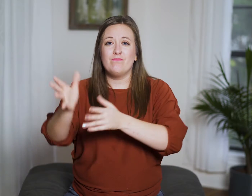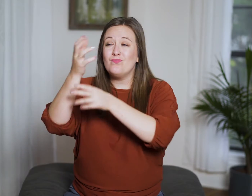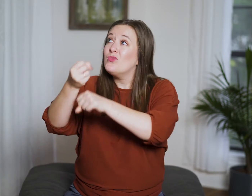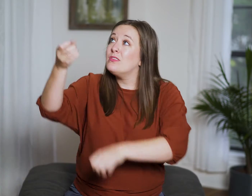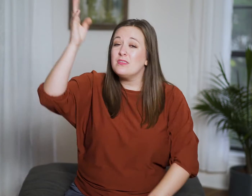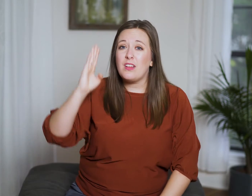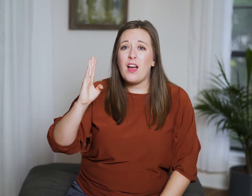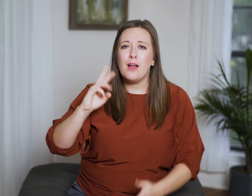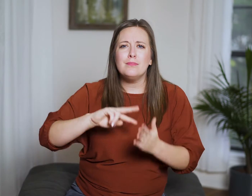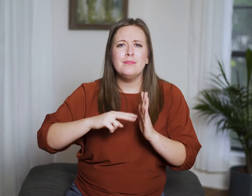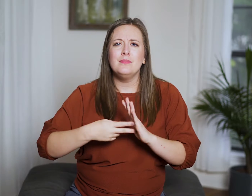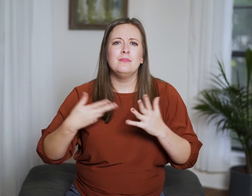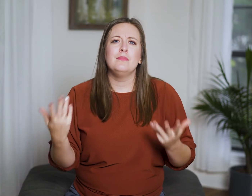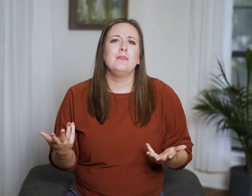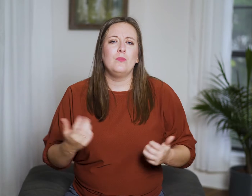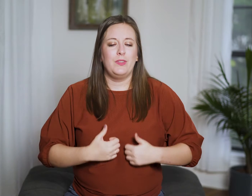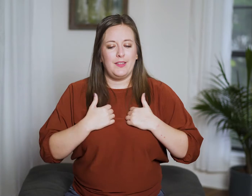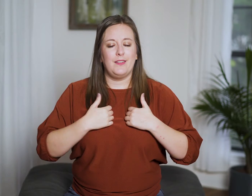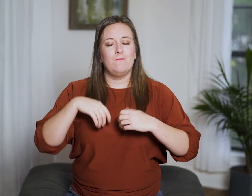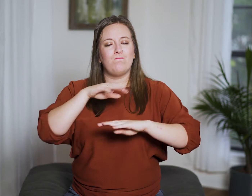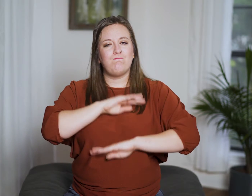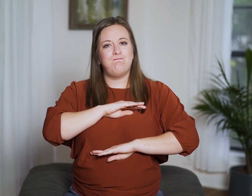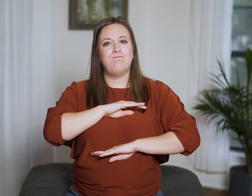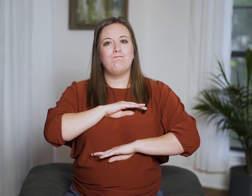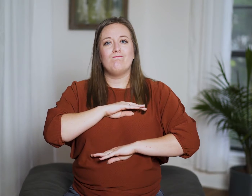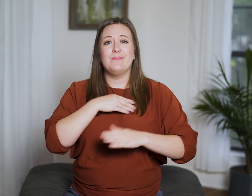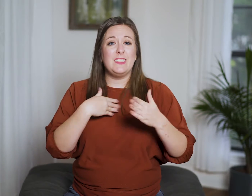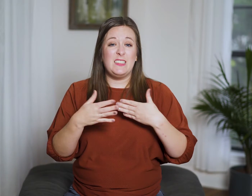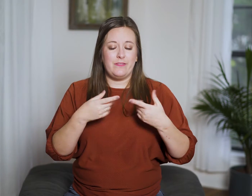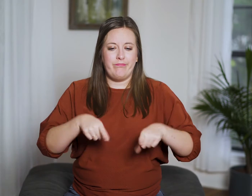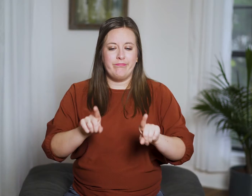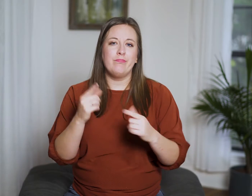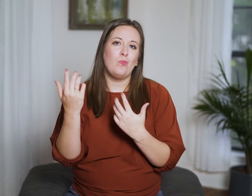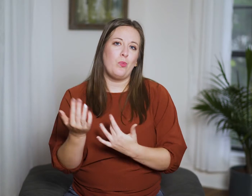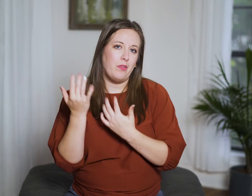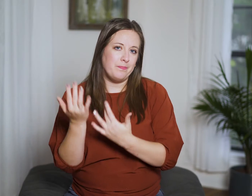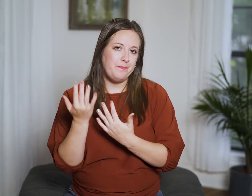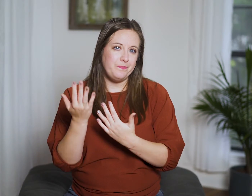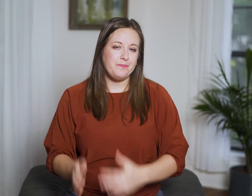Trusting God means we live in contentment even as we wait.